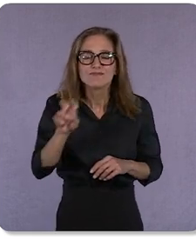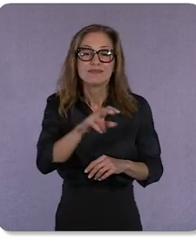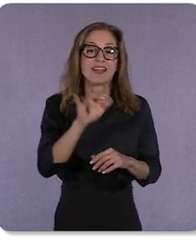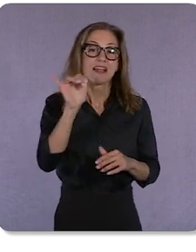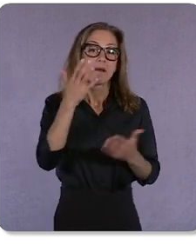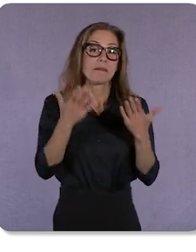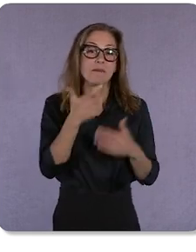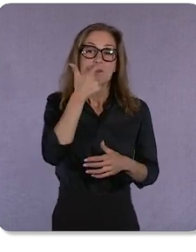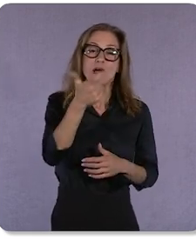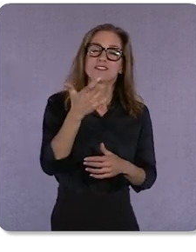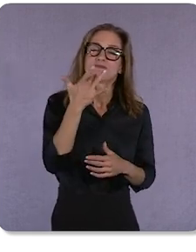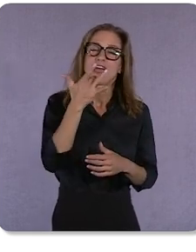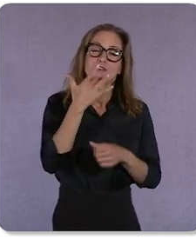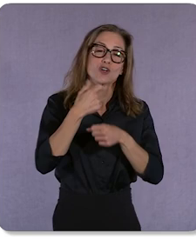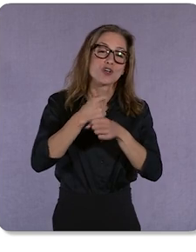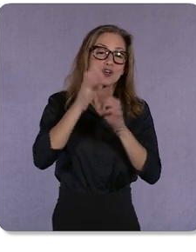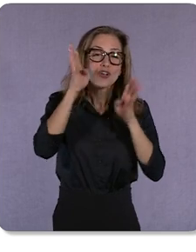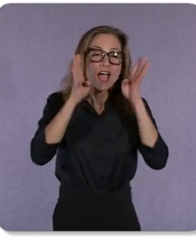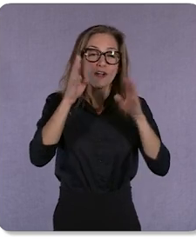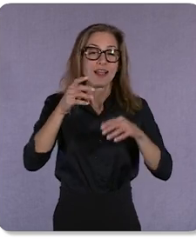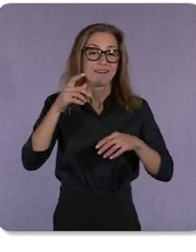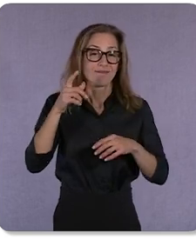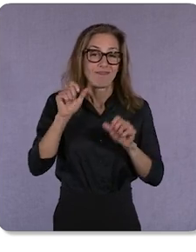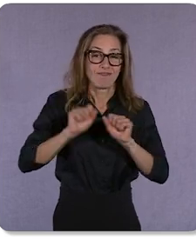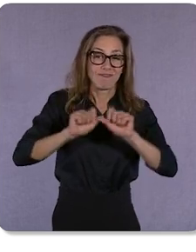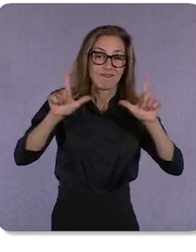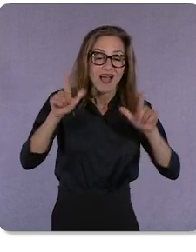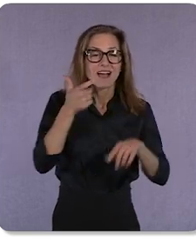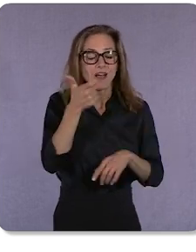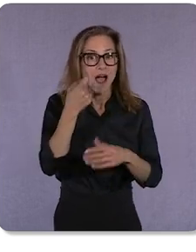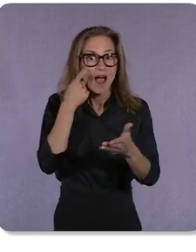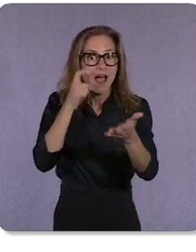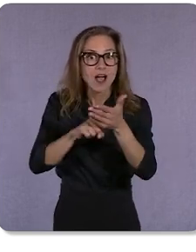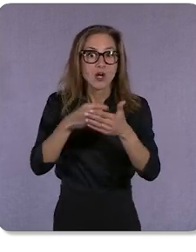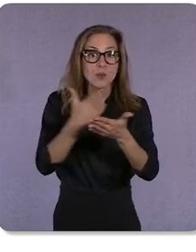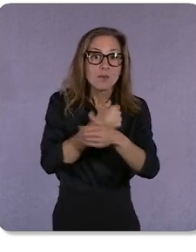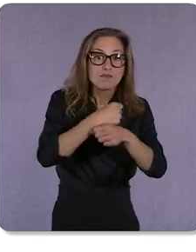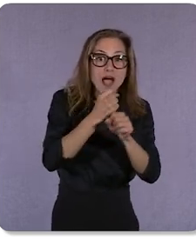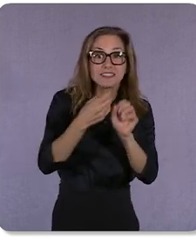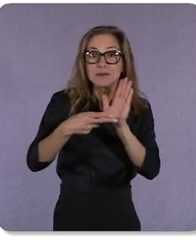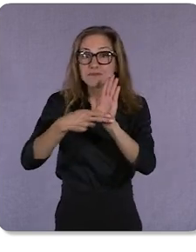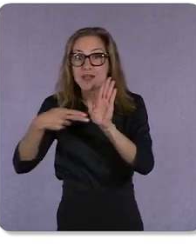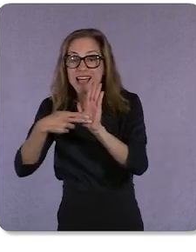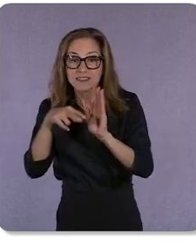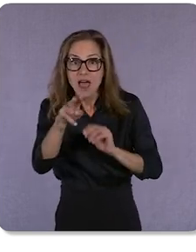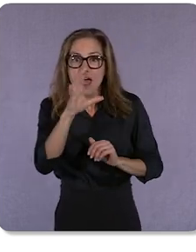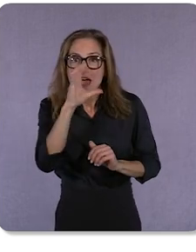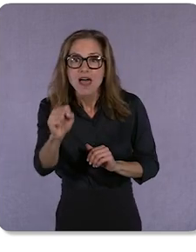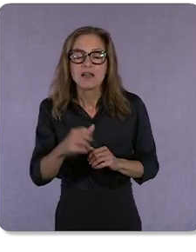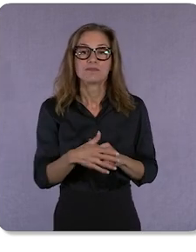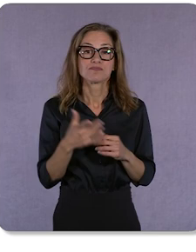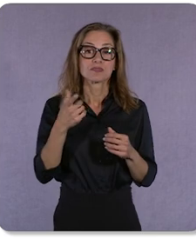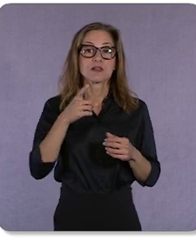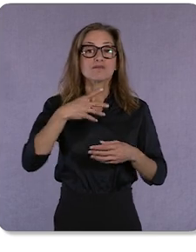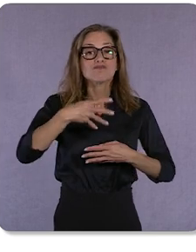latest vlog where they spot new products and brands. Browsing time has completely blended with shopping time.